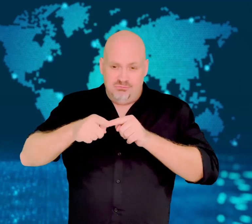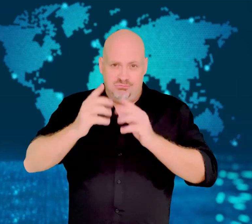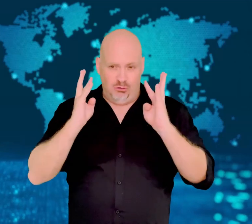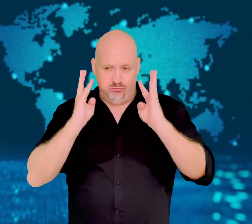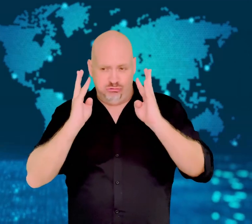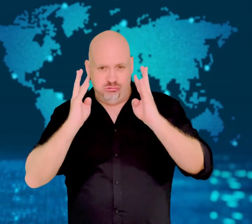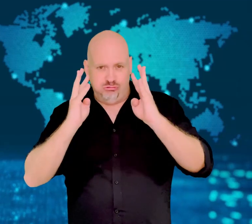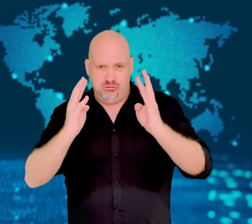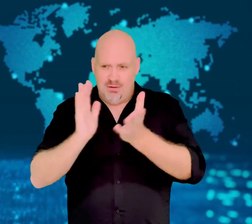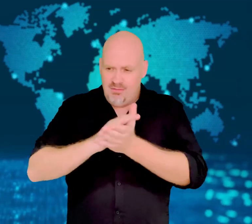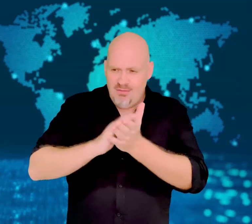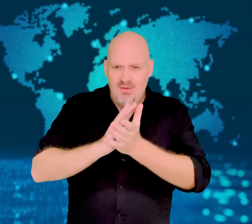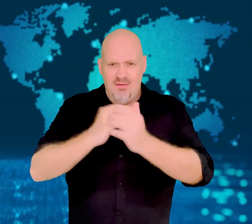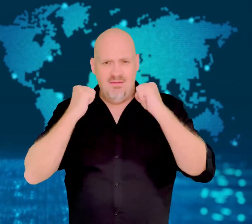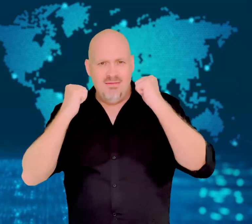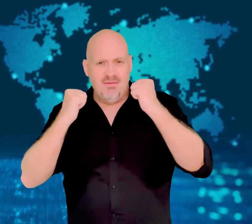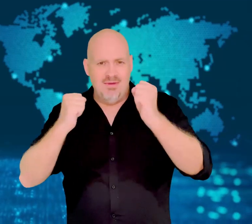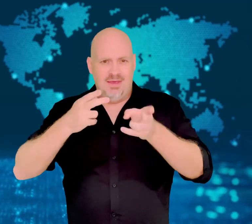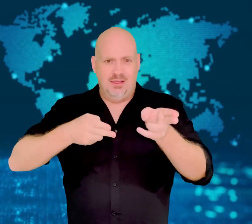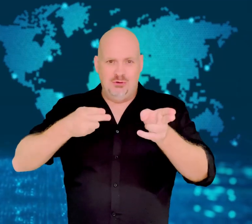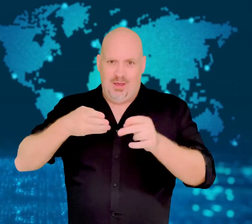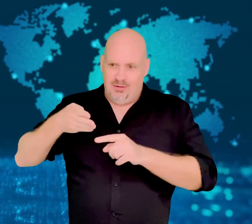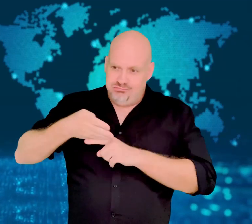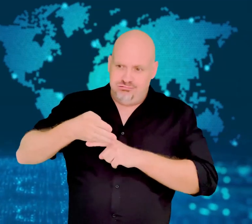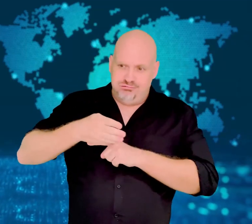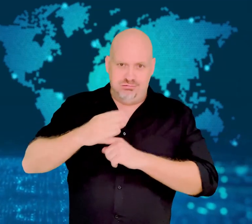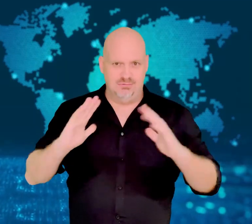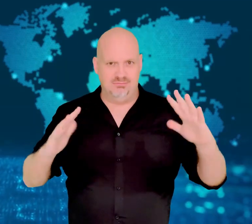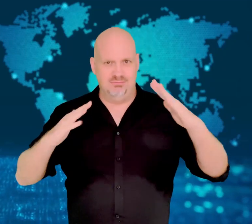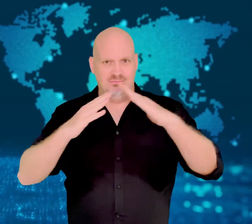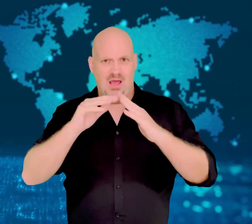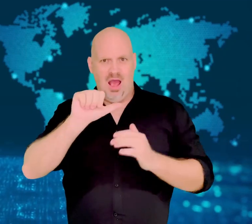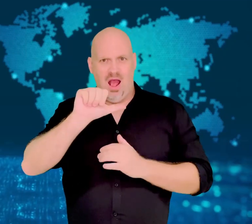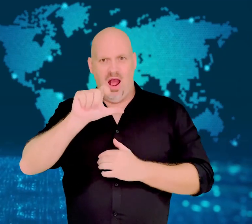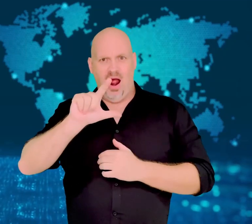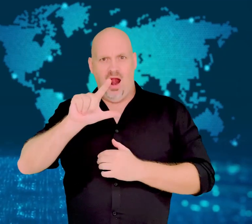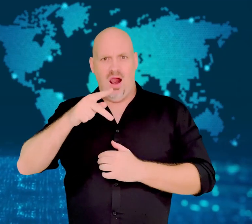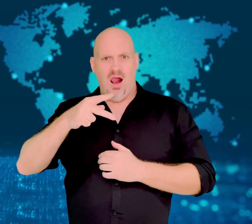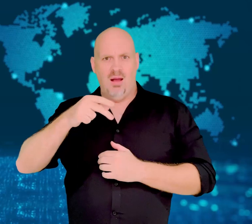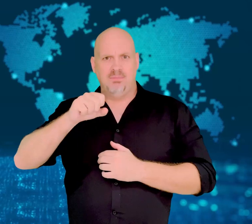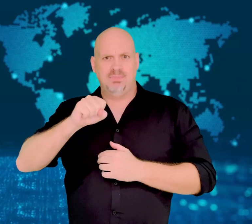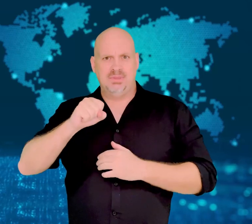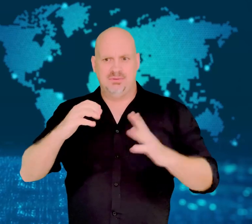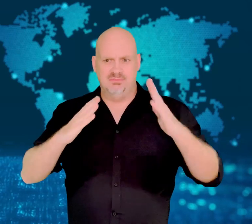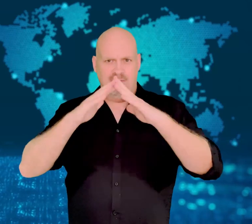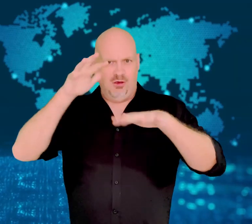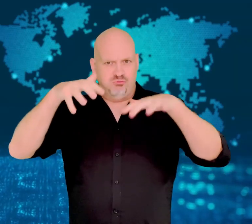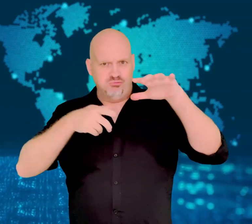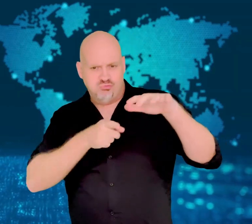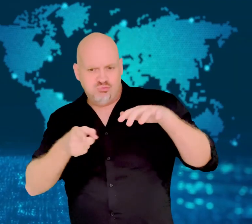as it made its way through the Alps.